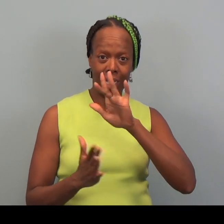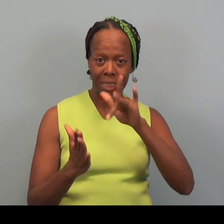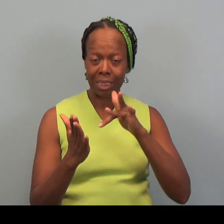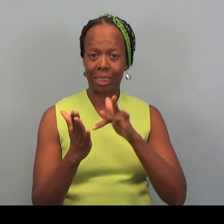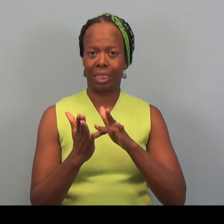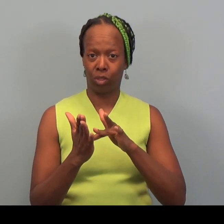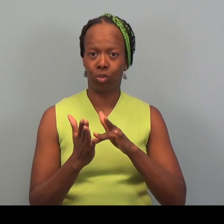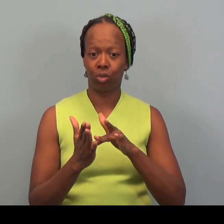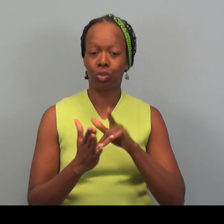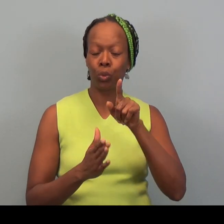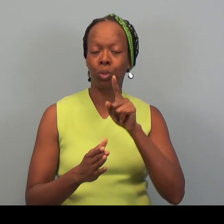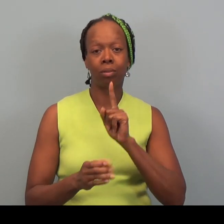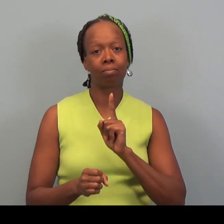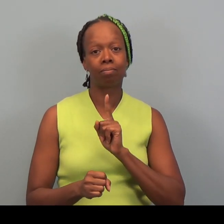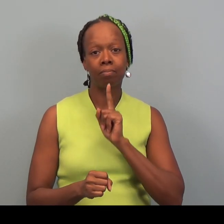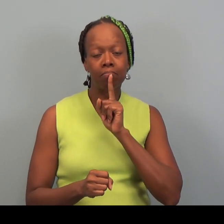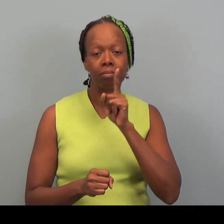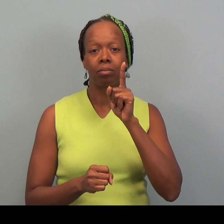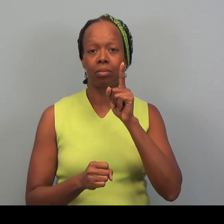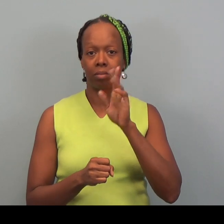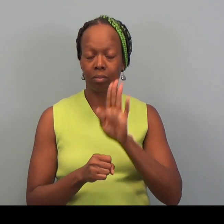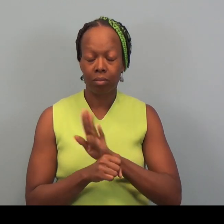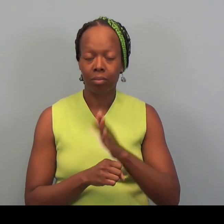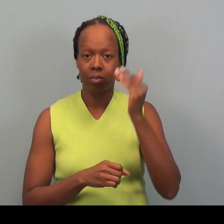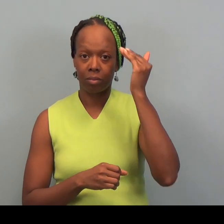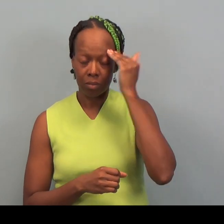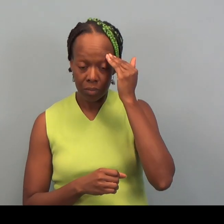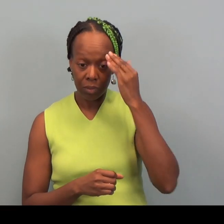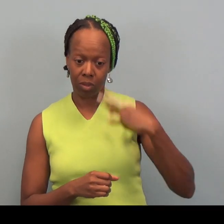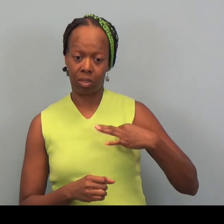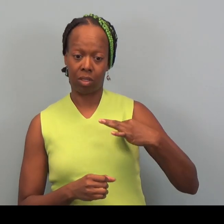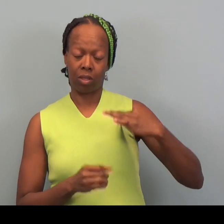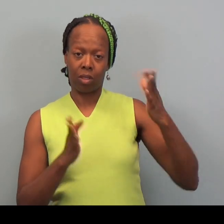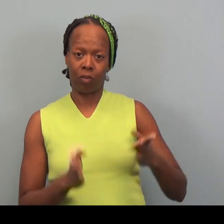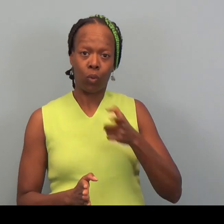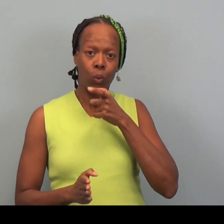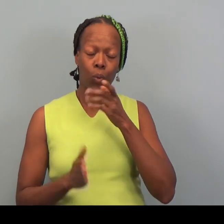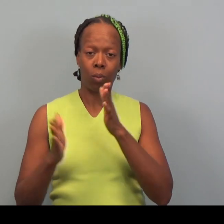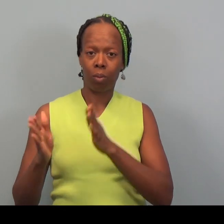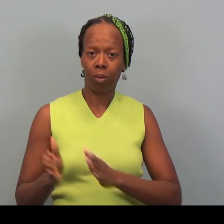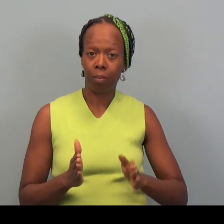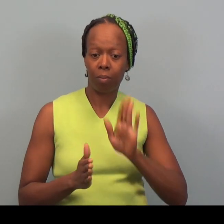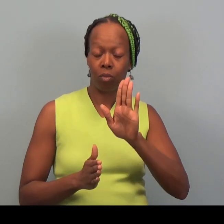you can be assured that the volunteer who is preparing your taxes